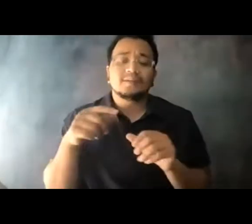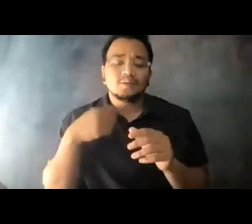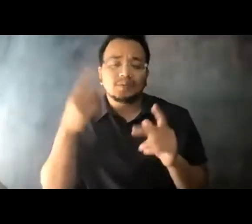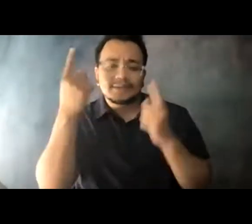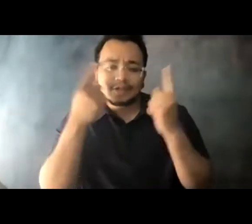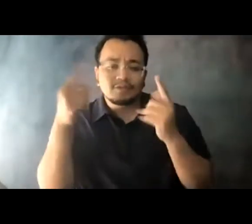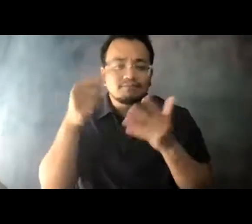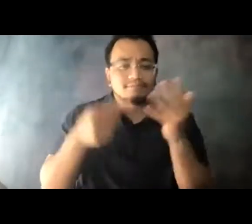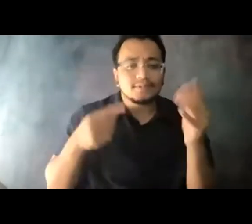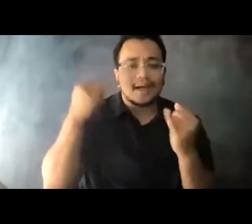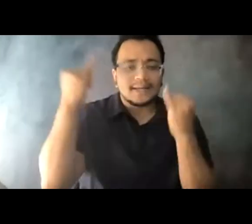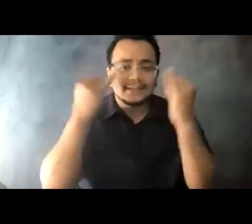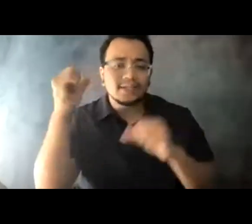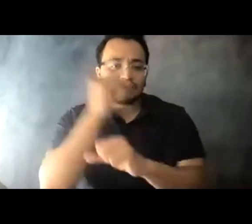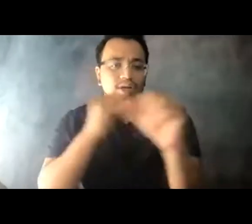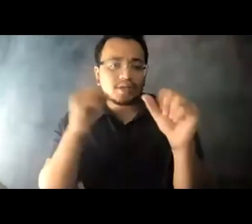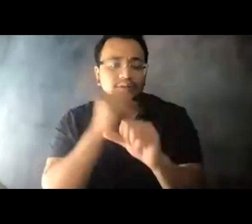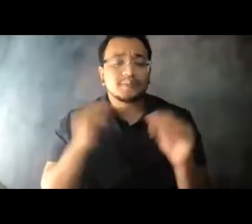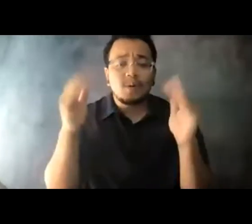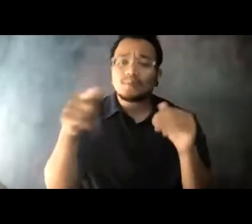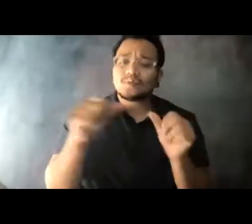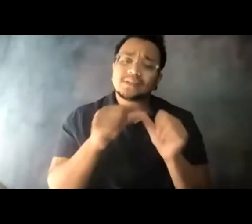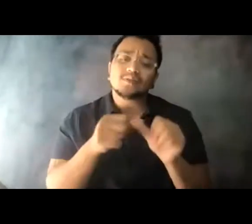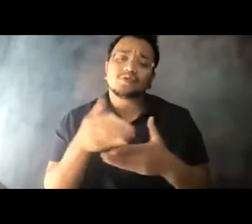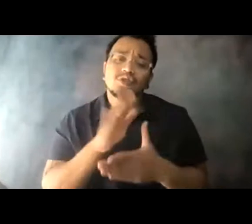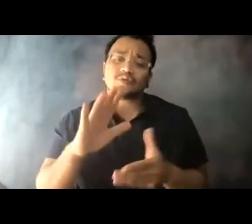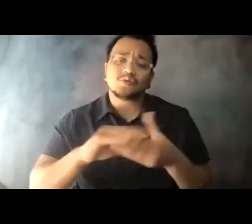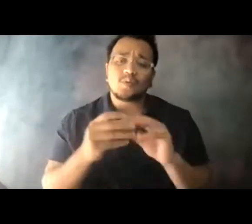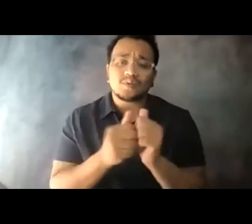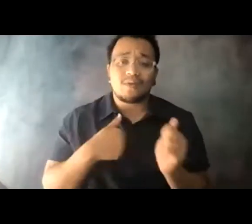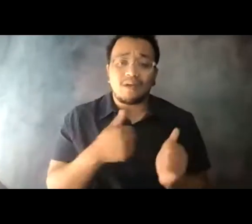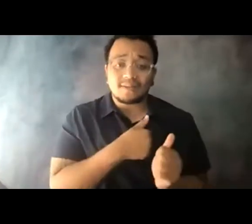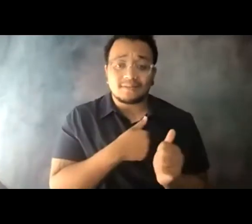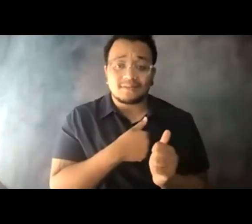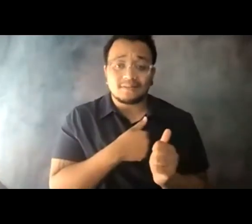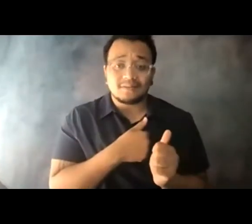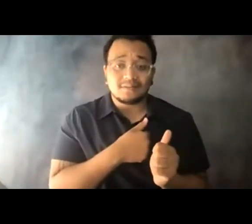14:04:54 And continue to share their stories with us. 14:04:57 This isn't the only opportunity you have to contribute.